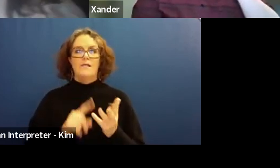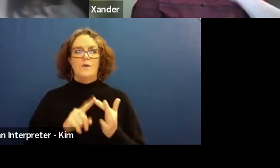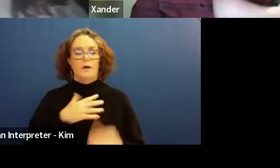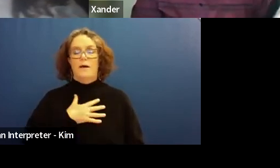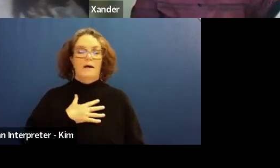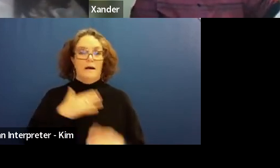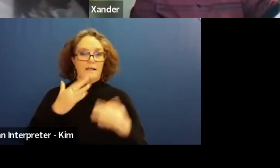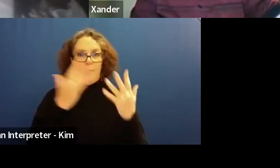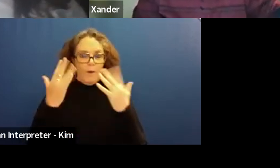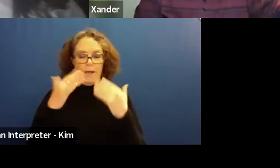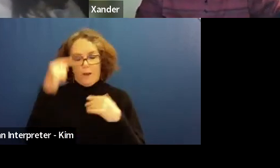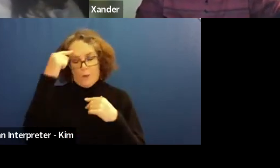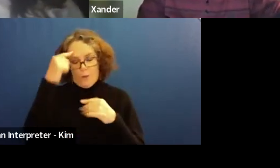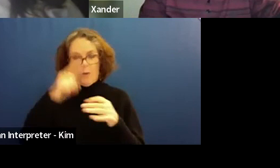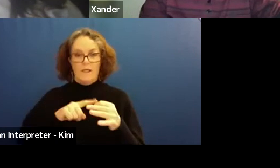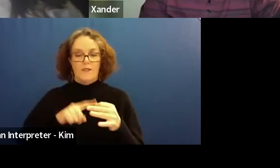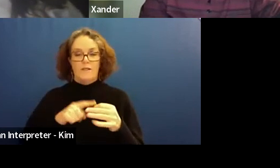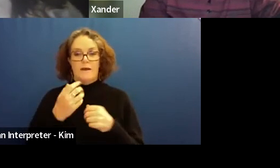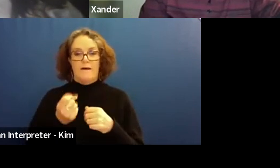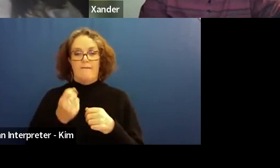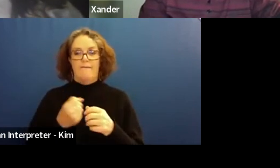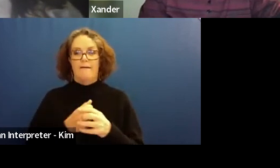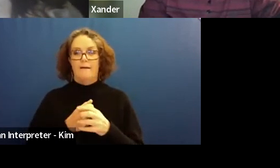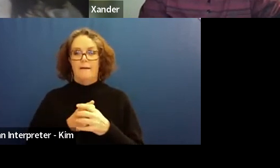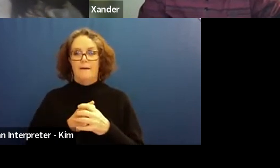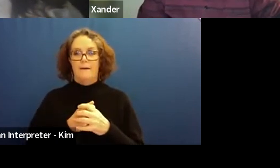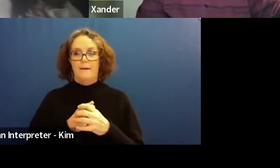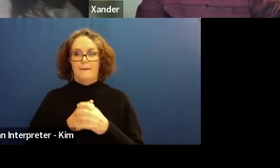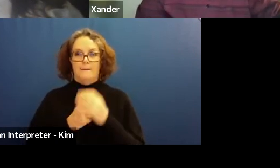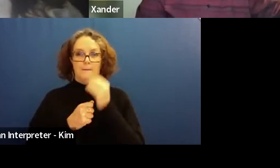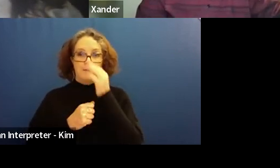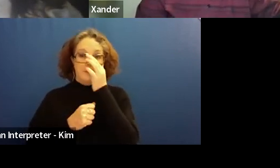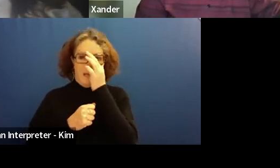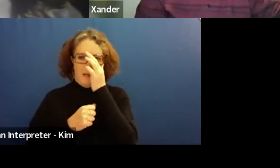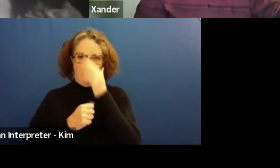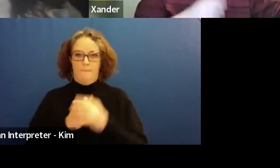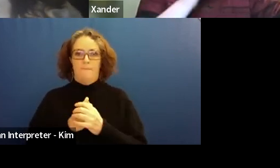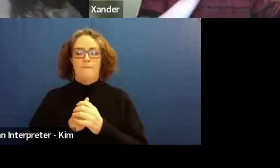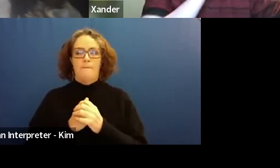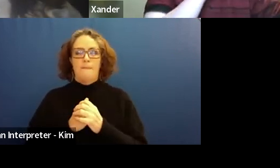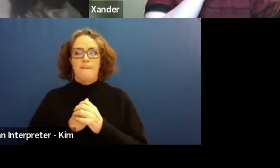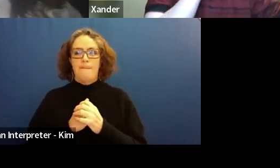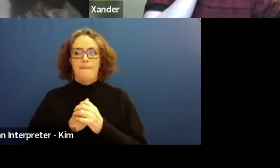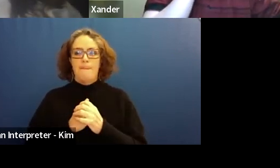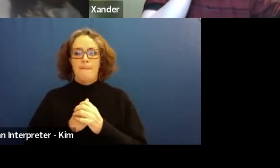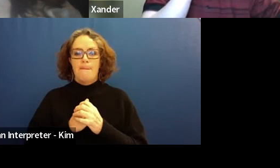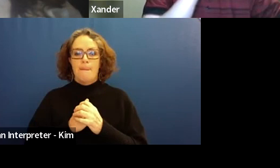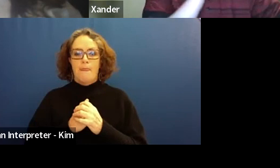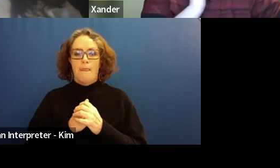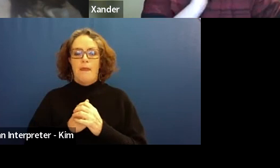I just wanted to touch on something before we see if there are any questions from the audience.